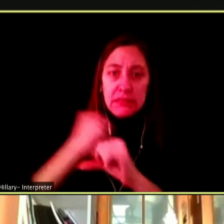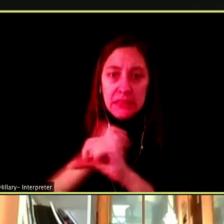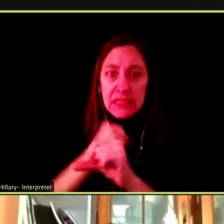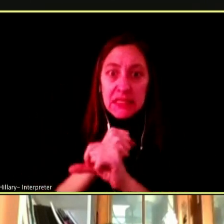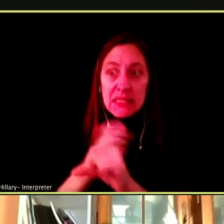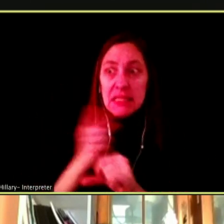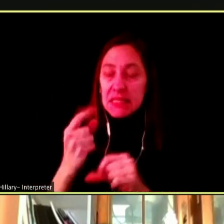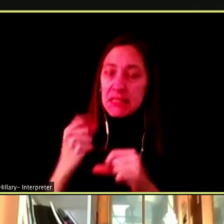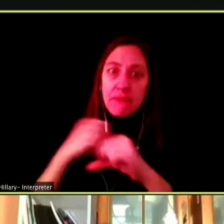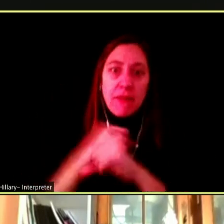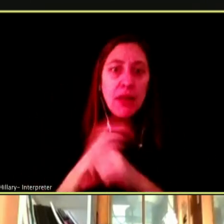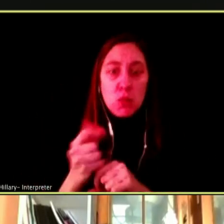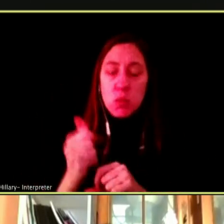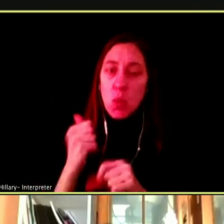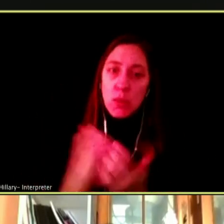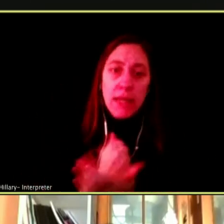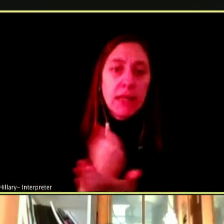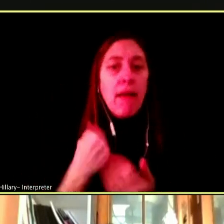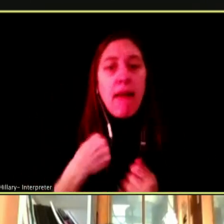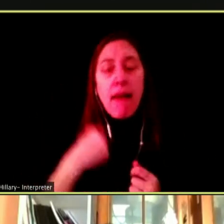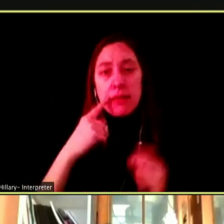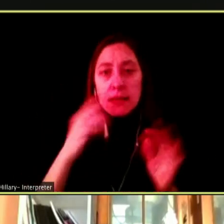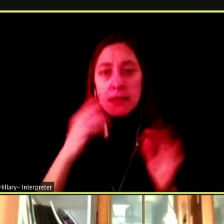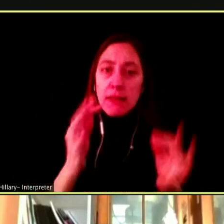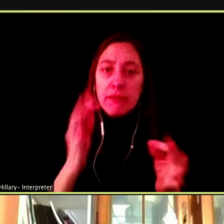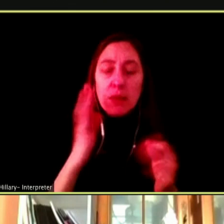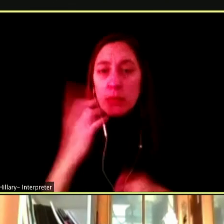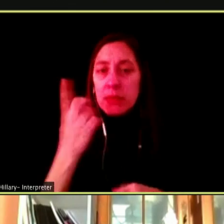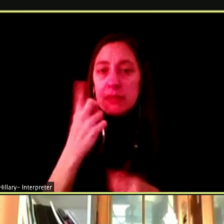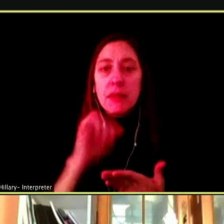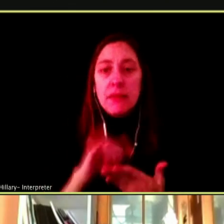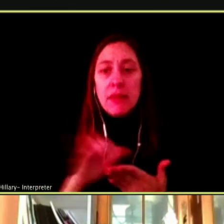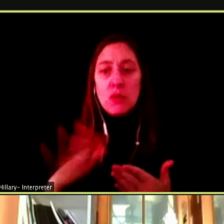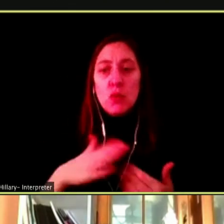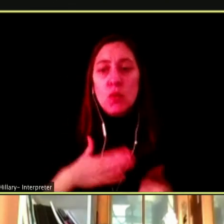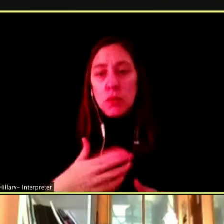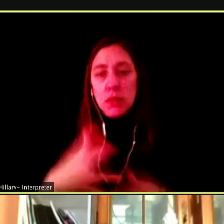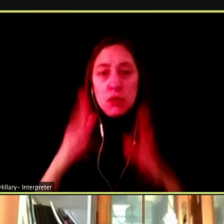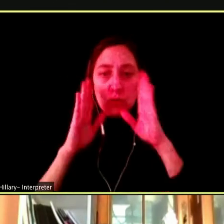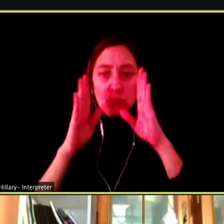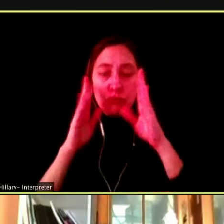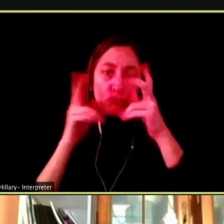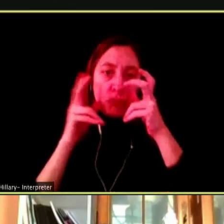WIN, IT'S DEFINITELY GOING TO BE SOMETHING THEY ARE WILLING TO LISTEN TO YOU ABOUT.